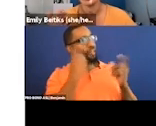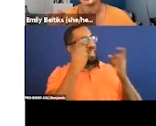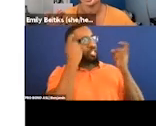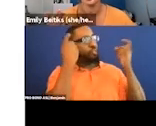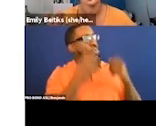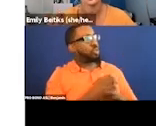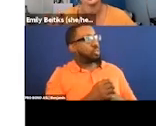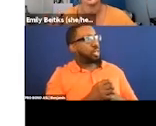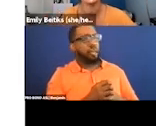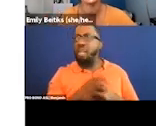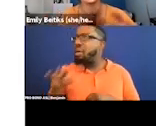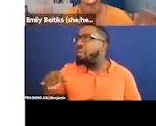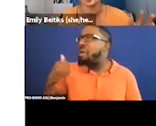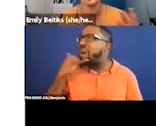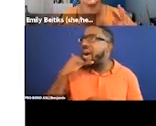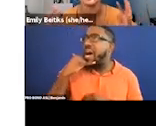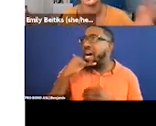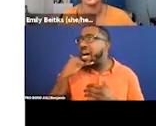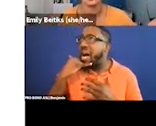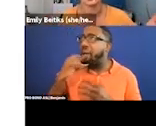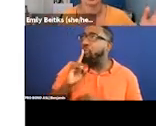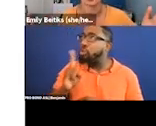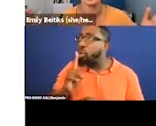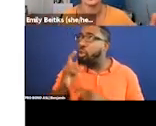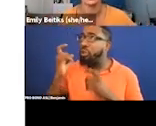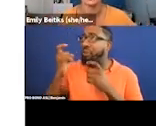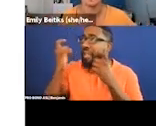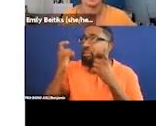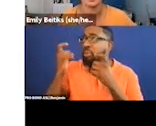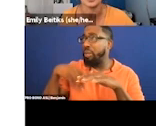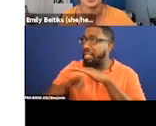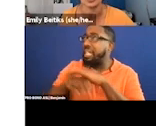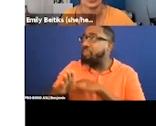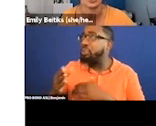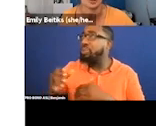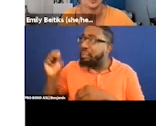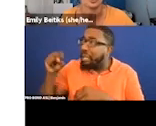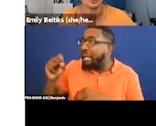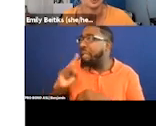we're accessible and then they show up and then they -- it's a ruined Saturday because it just wasn't an option at all.